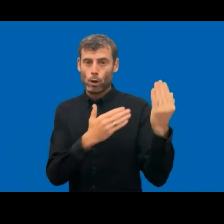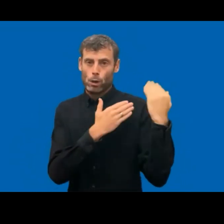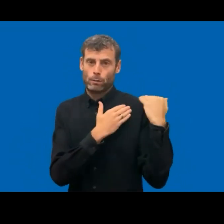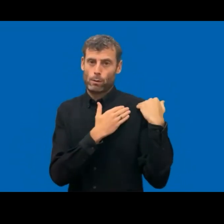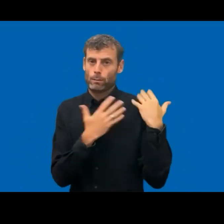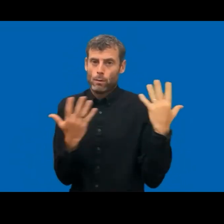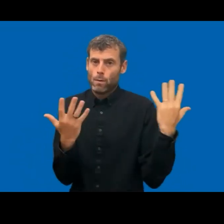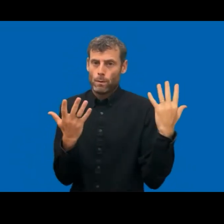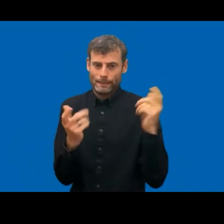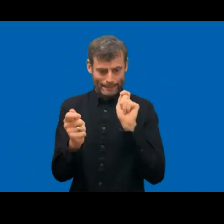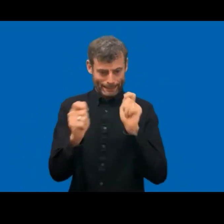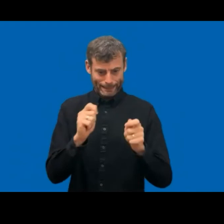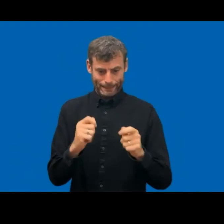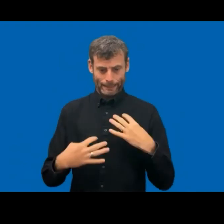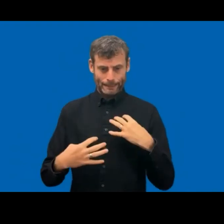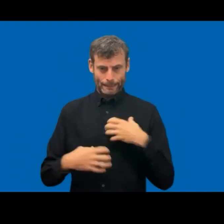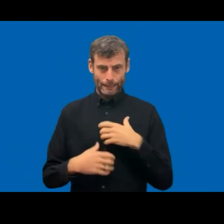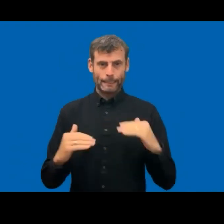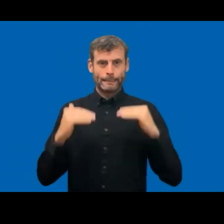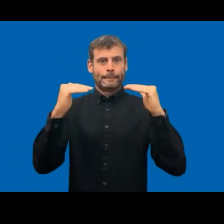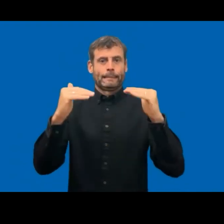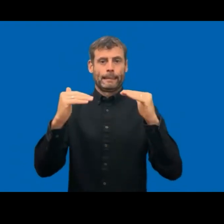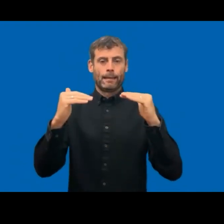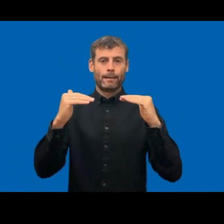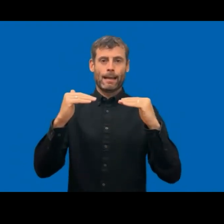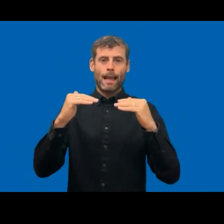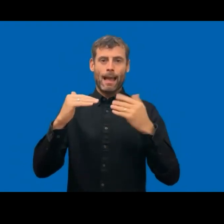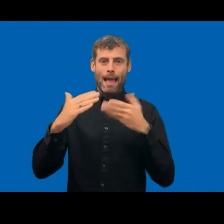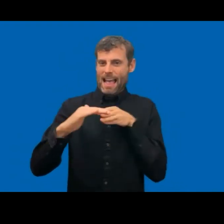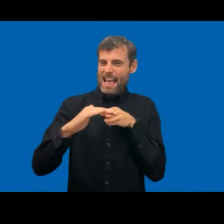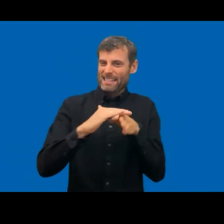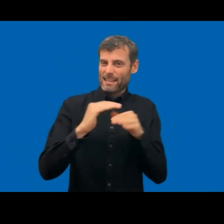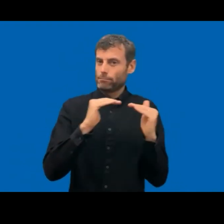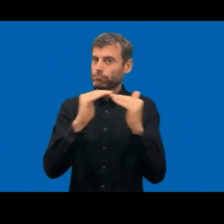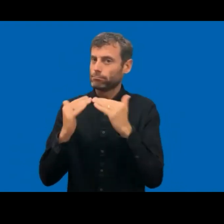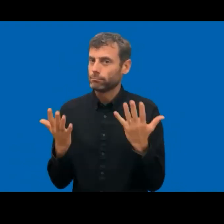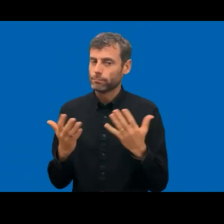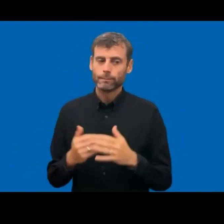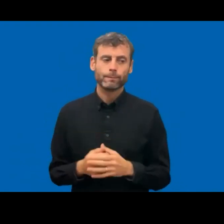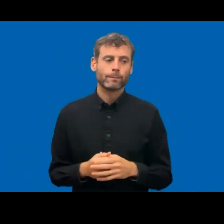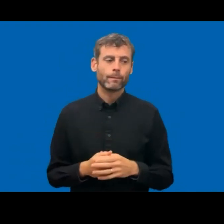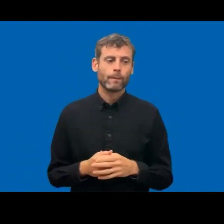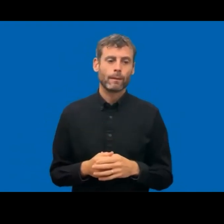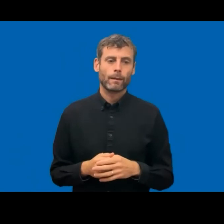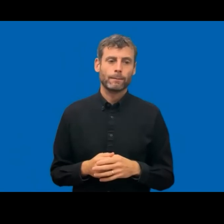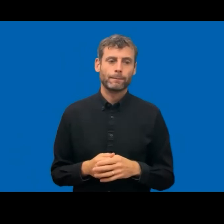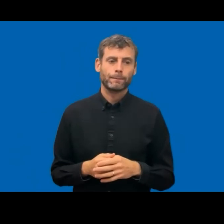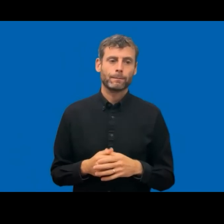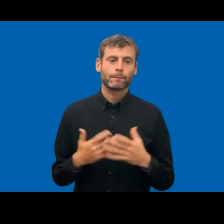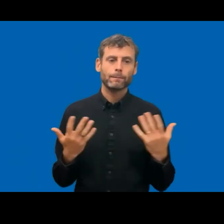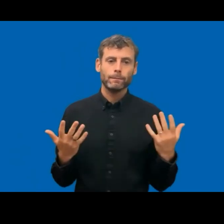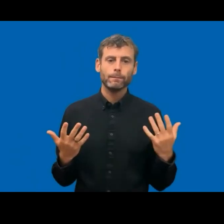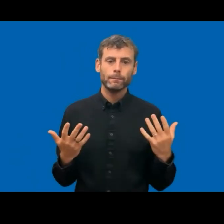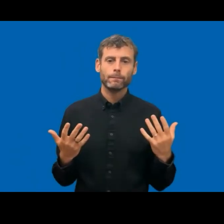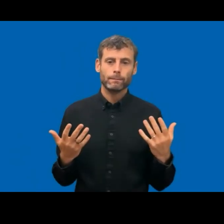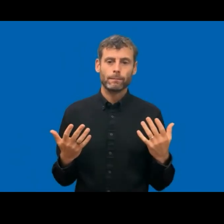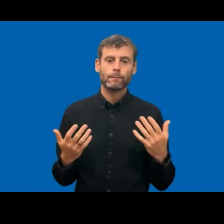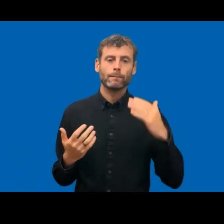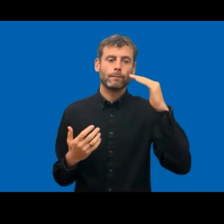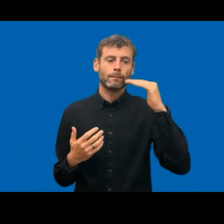So yes, in the finish, we are also preparing for the monitoring effect. We have had so